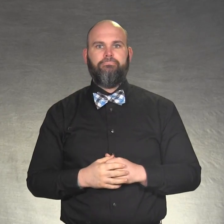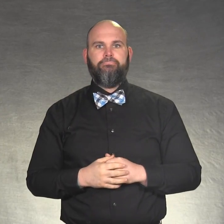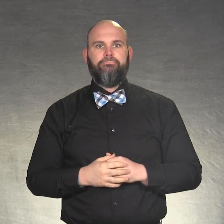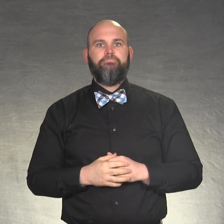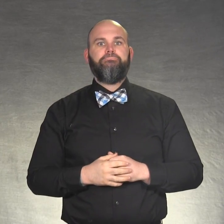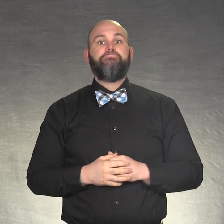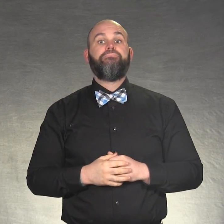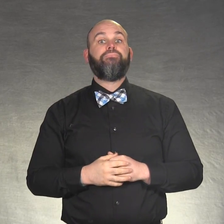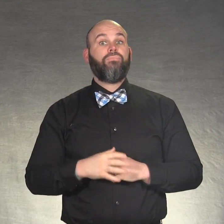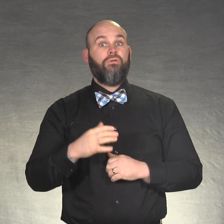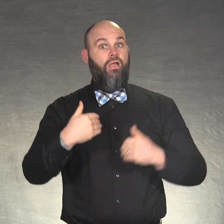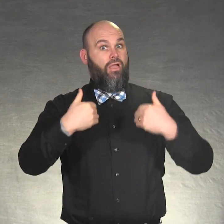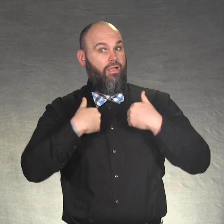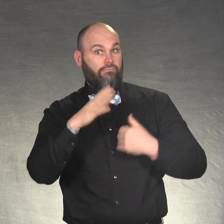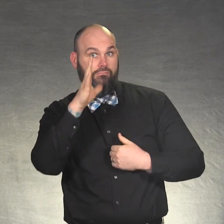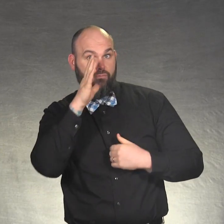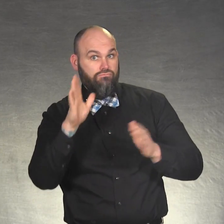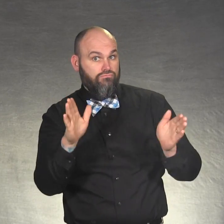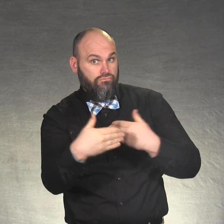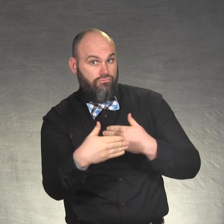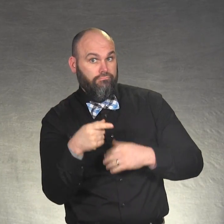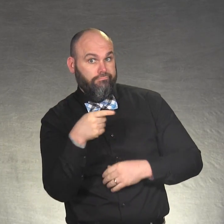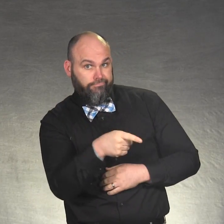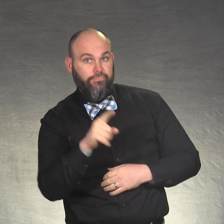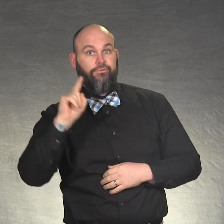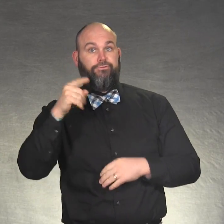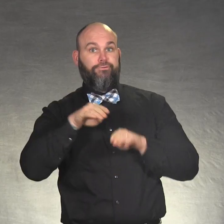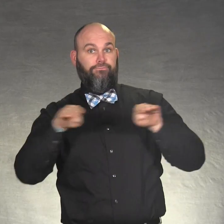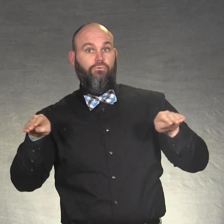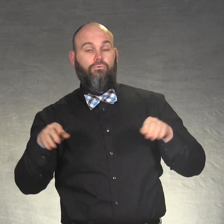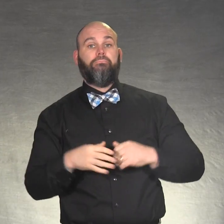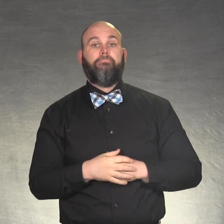* Mother's Room on 1st floor